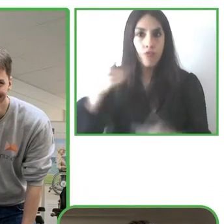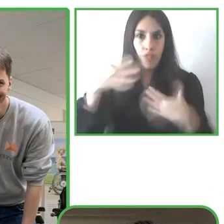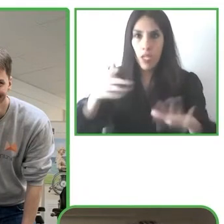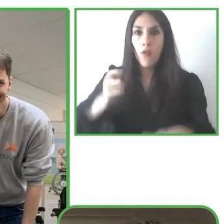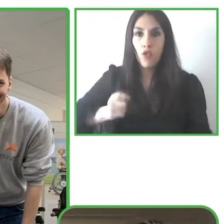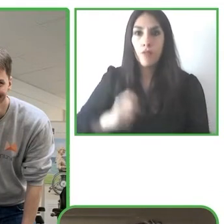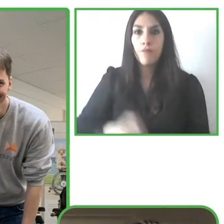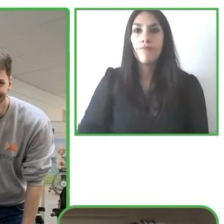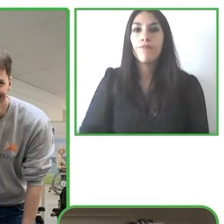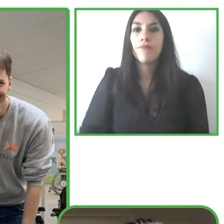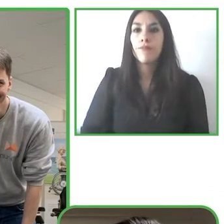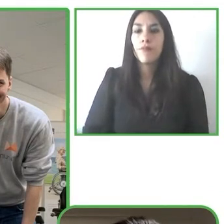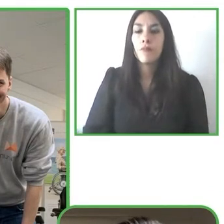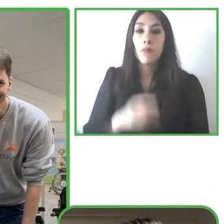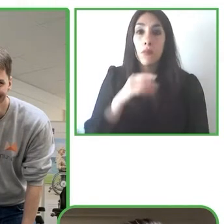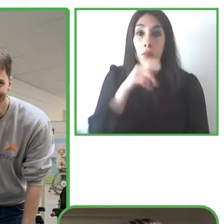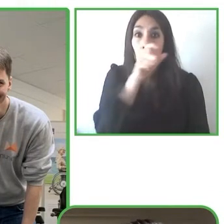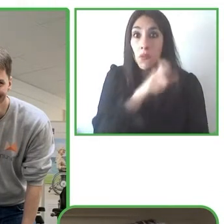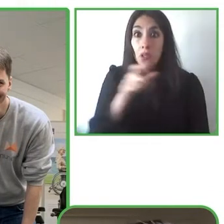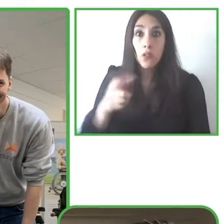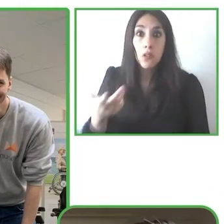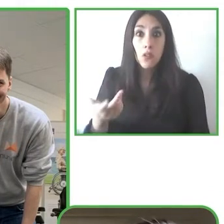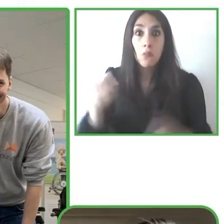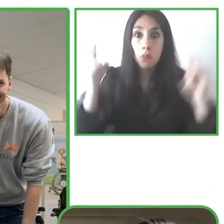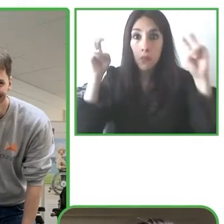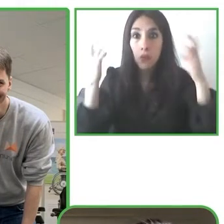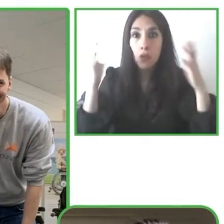distributors so happy to connect after the presentation as well.